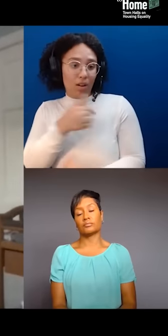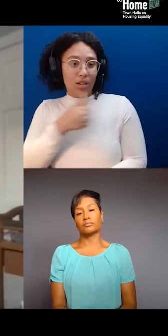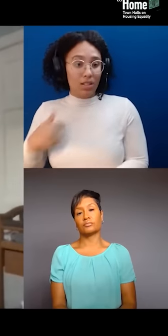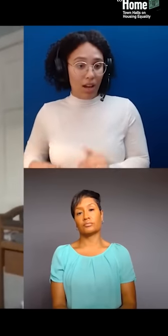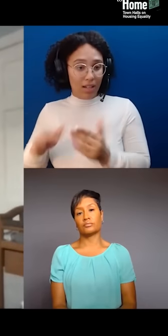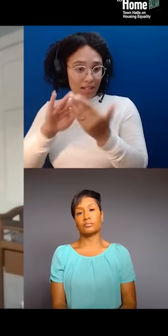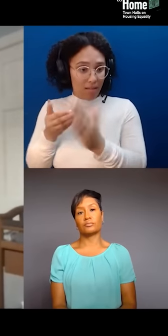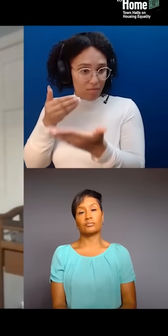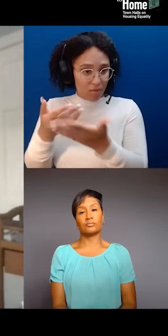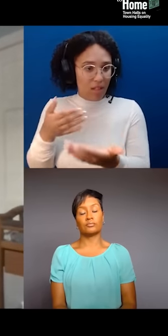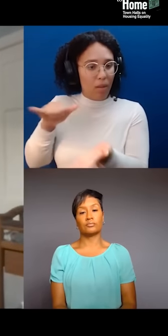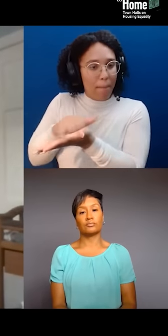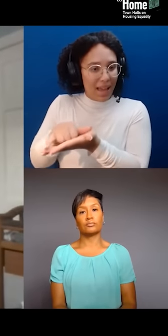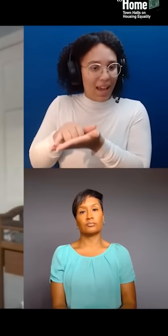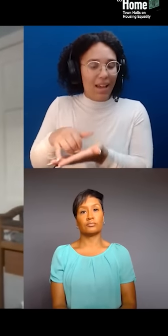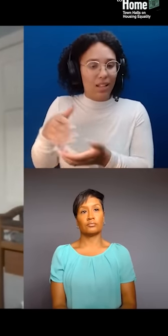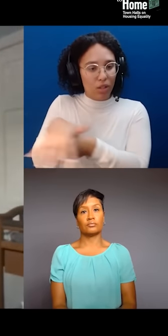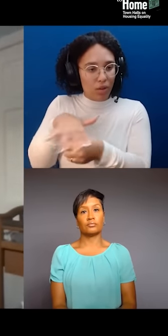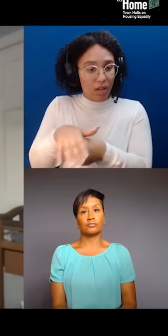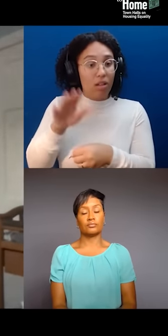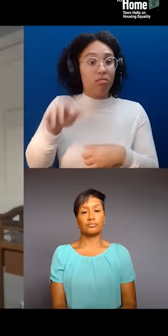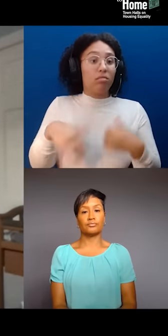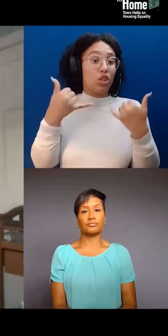Mayor Eric Adams is continuing the plan.